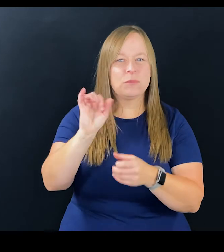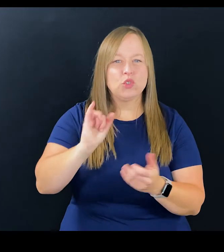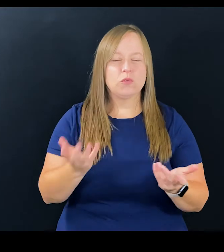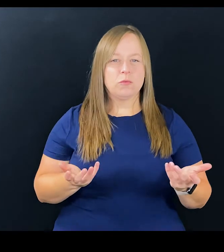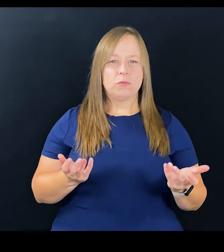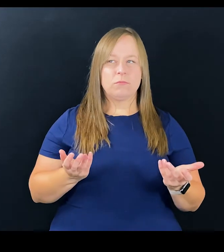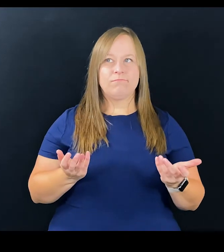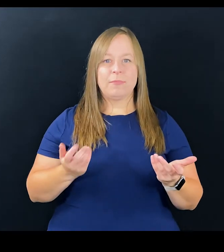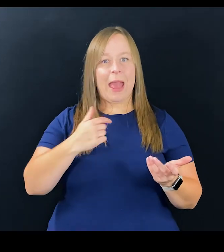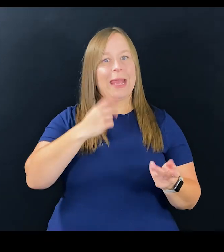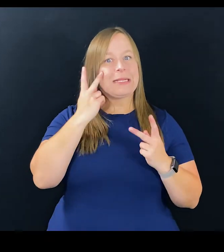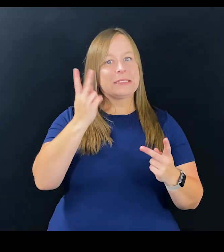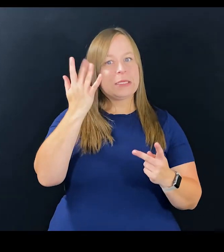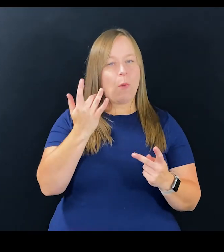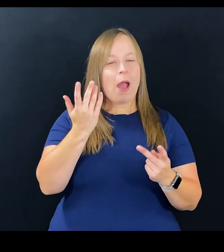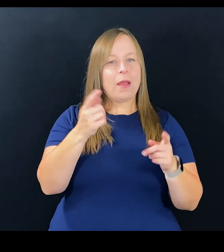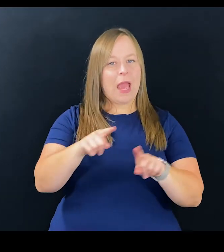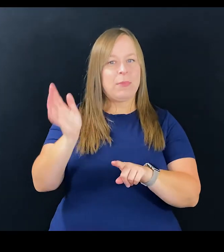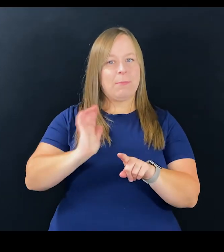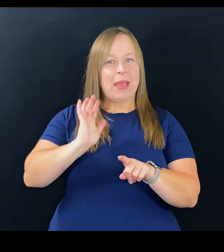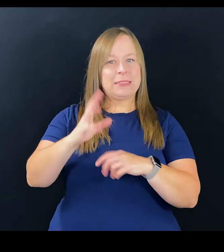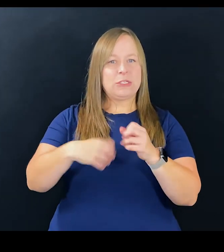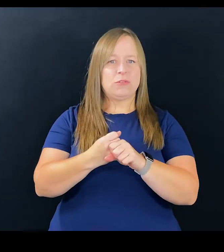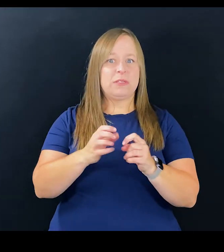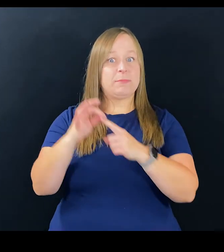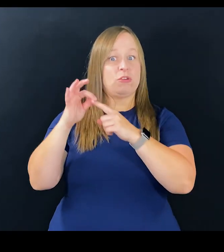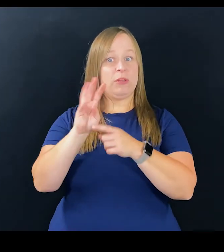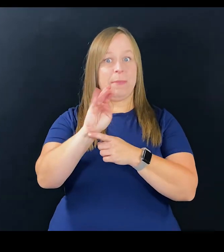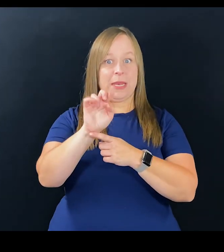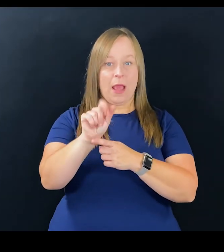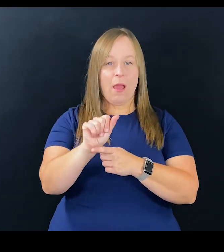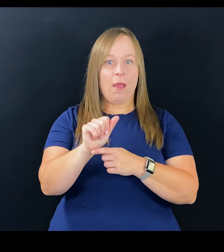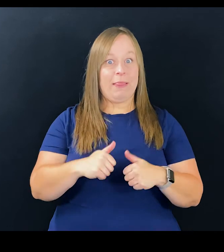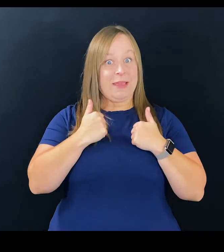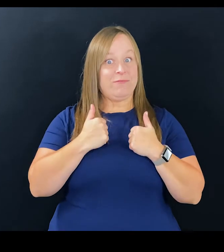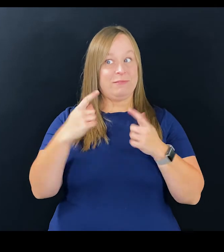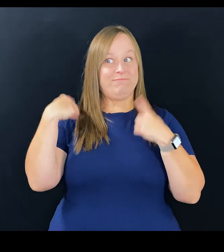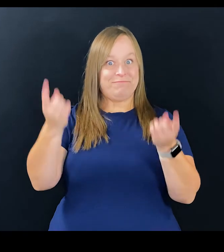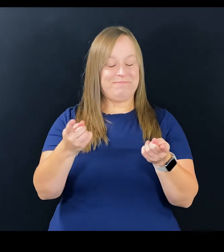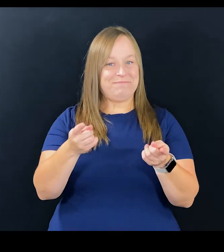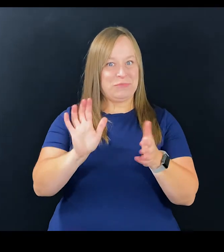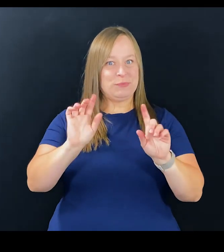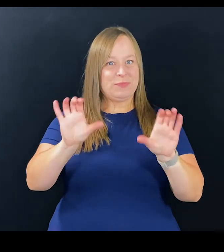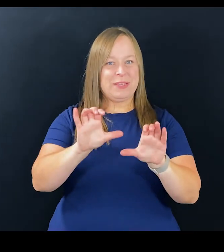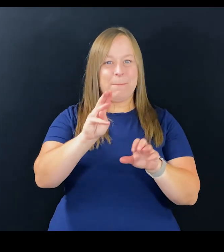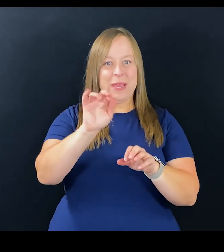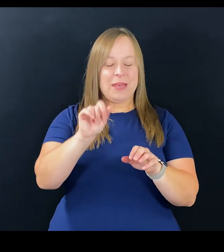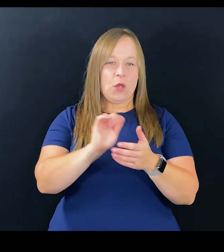reality to it. I can see why it's happened in the past years, especially in media, having lived in the media world,